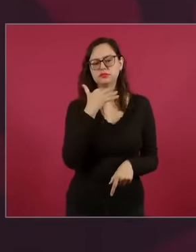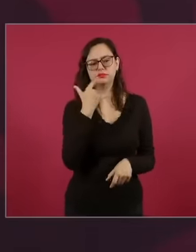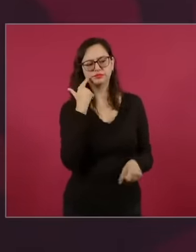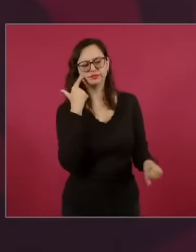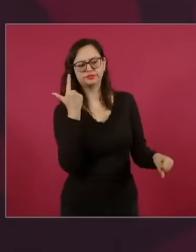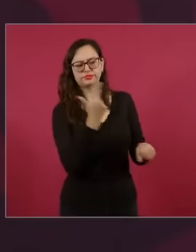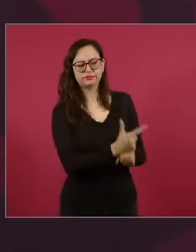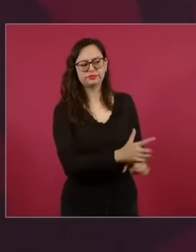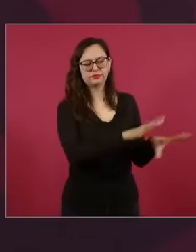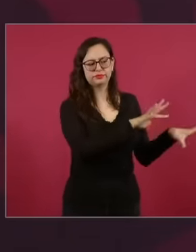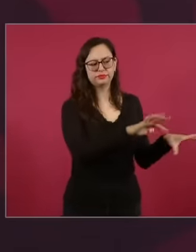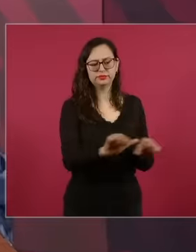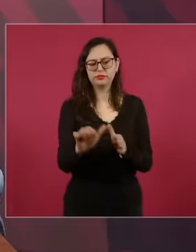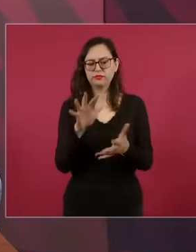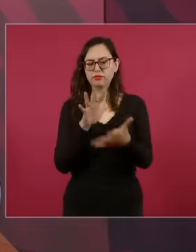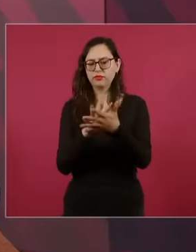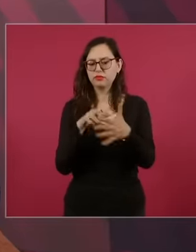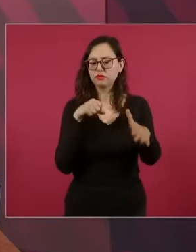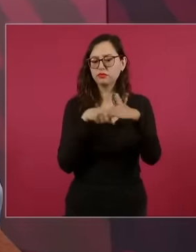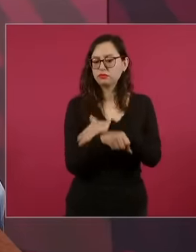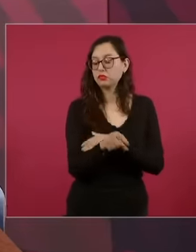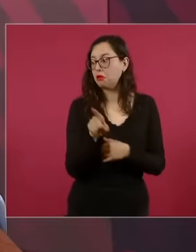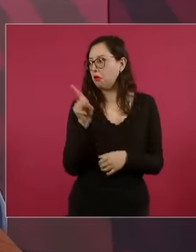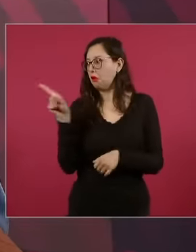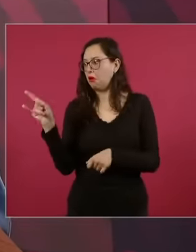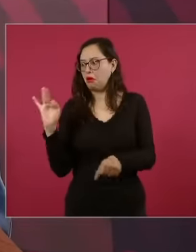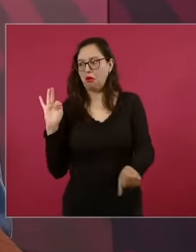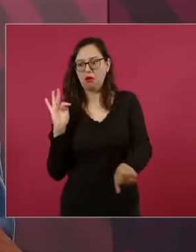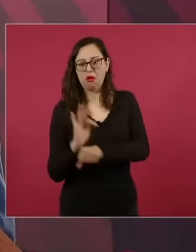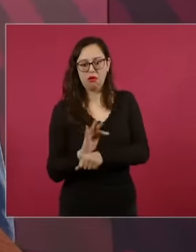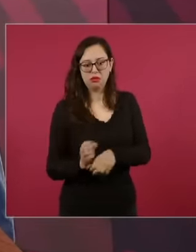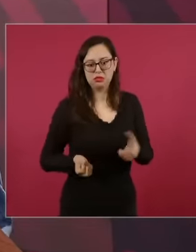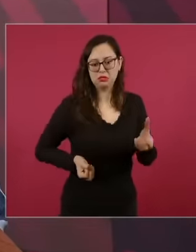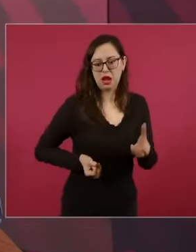because also as in everything we talk about the media Well,